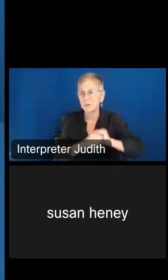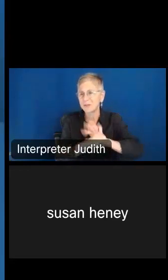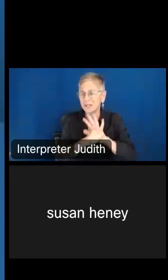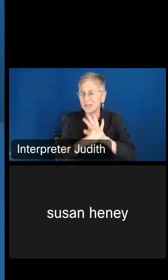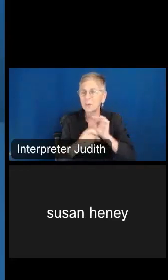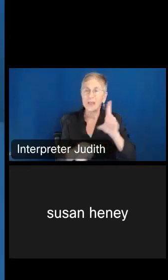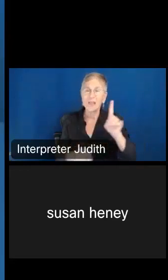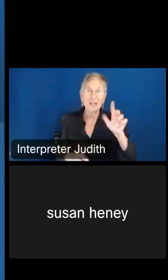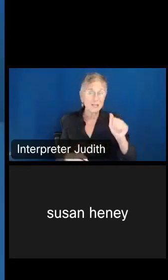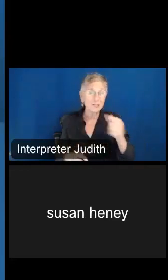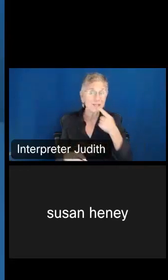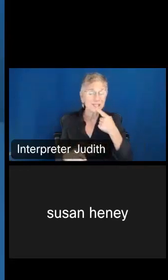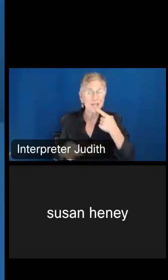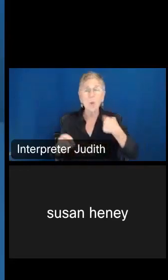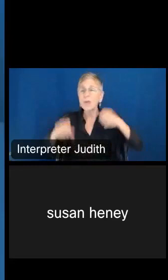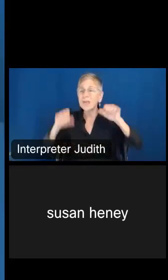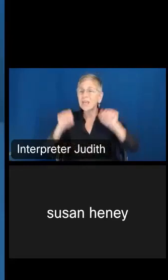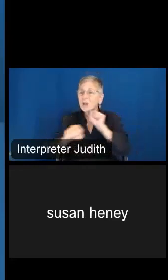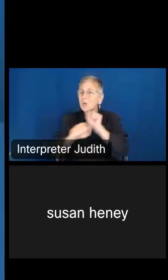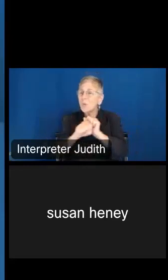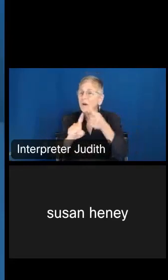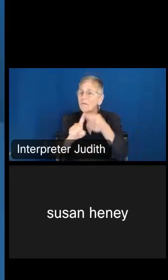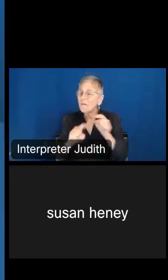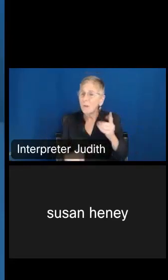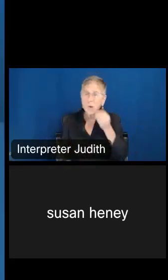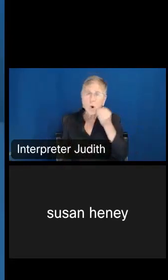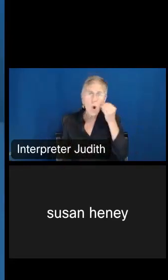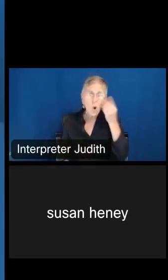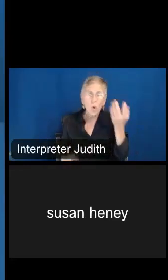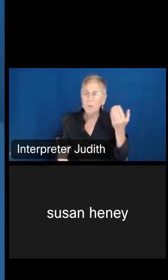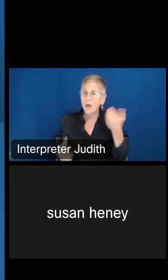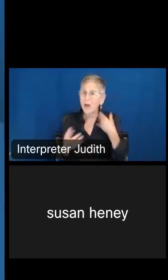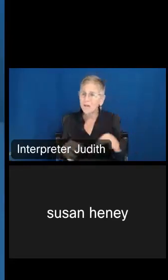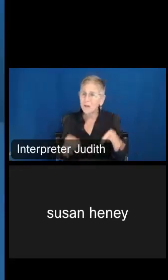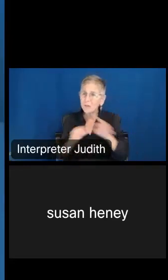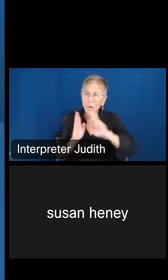from home. There are meaningful roles that we can be a part of that we can conduct that